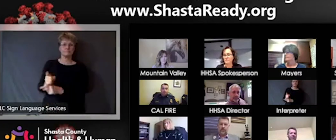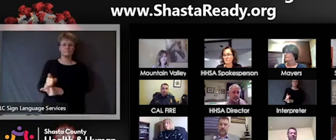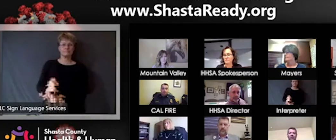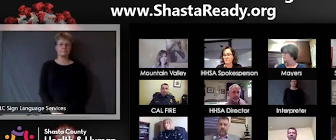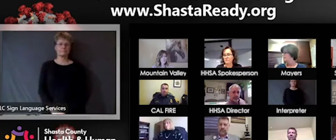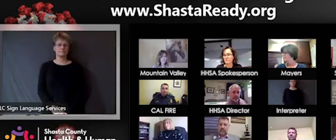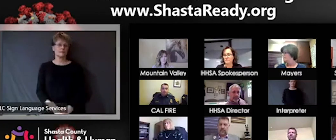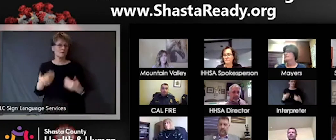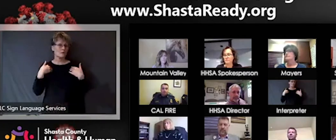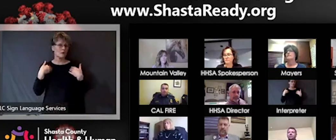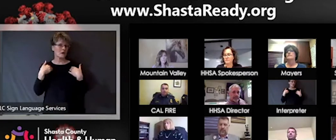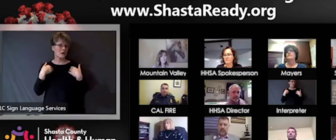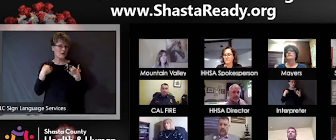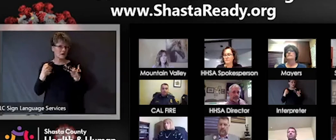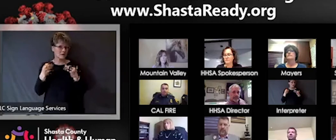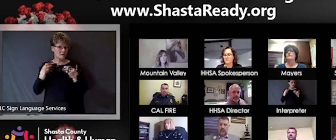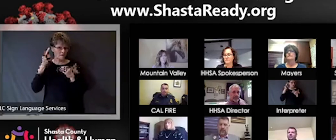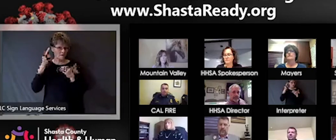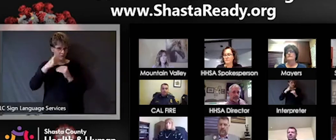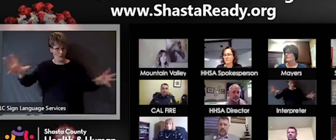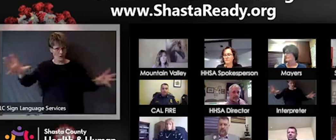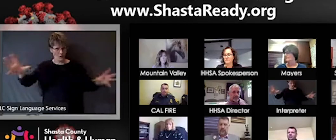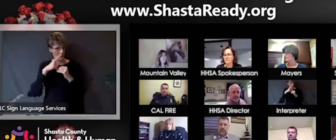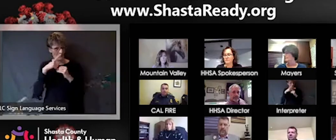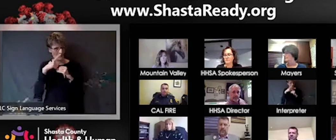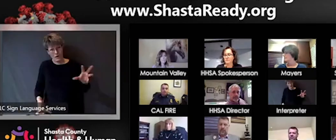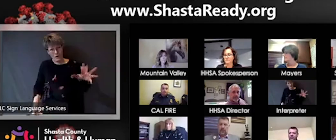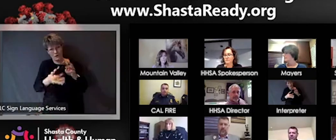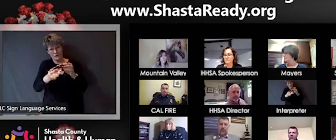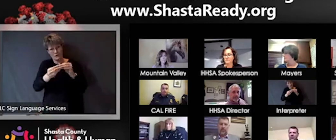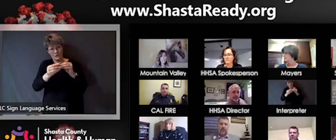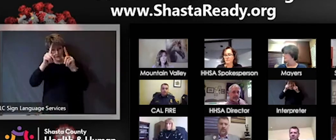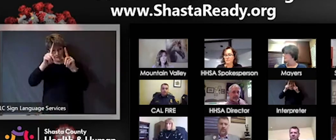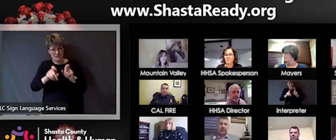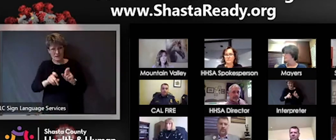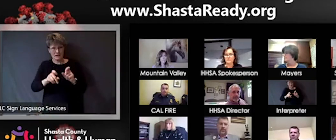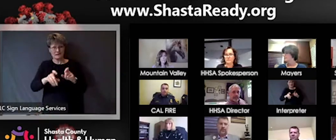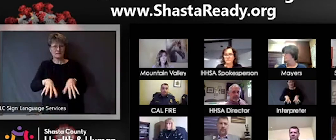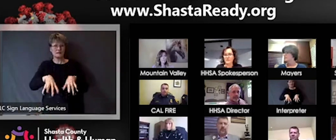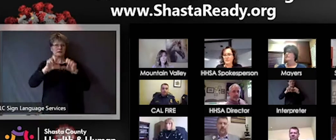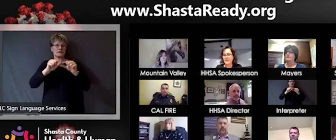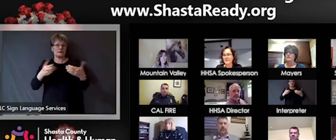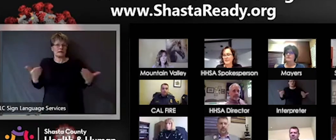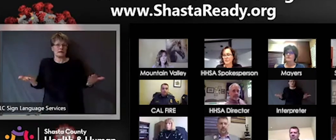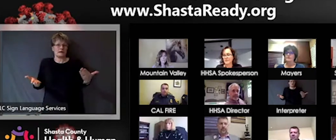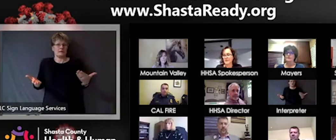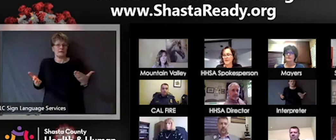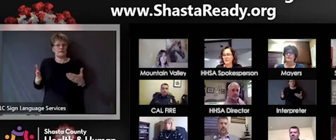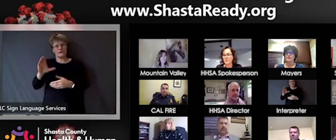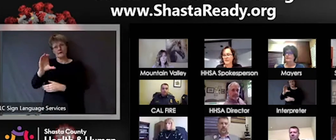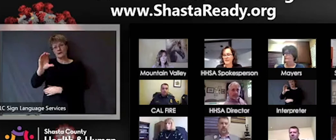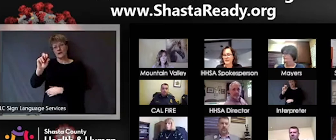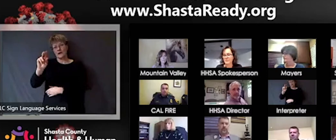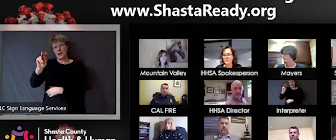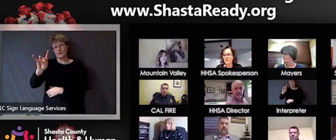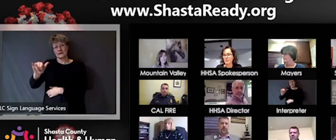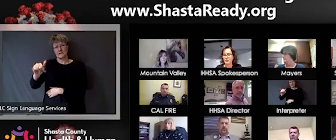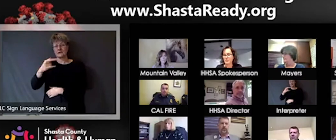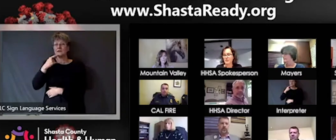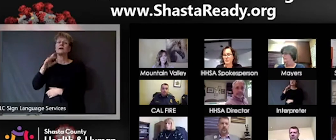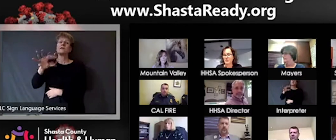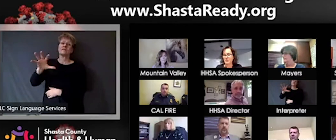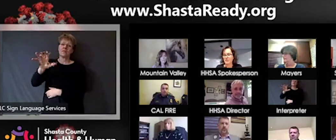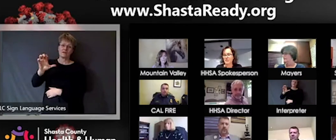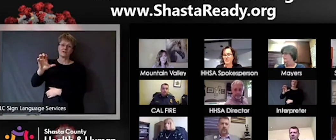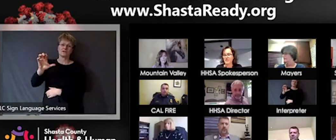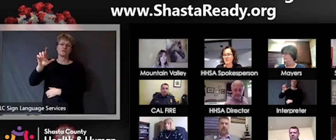total tests given you know in the county? Yes, that would be 529 plus 23, which is